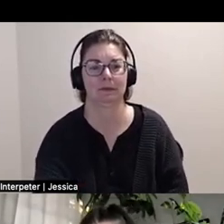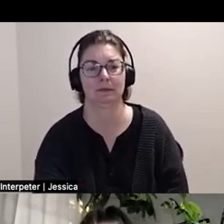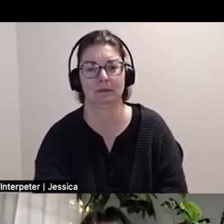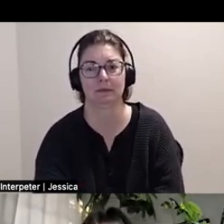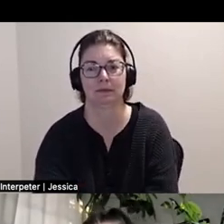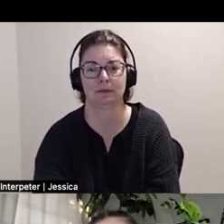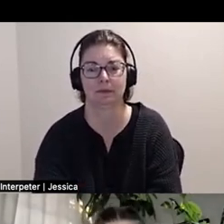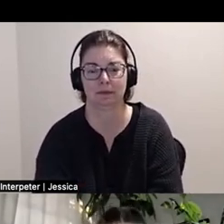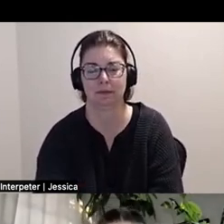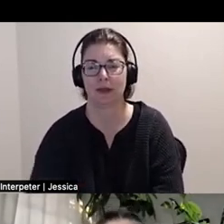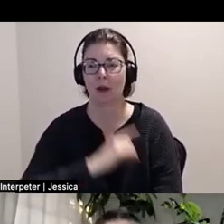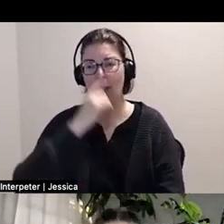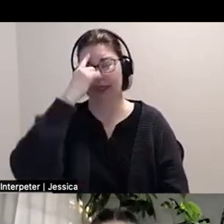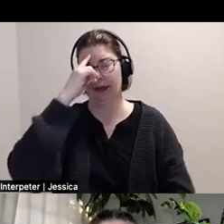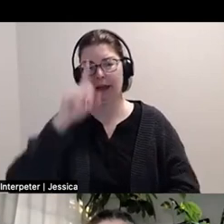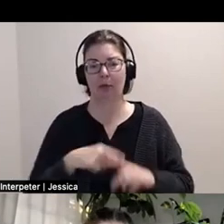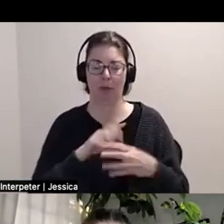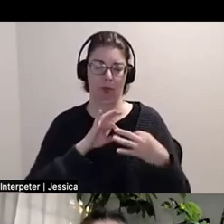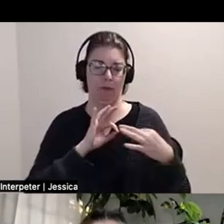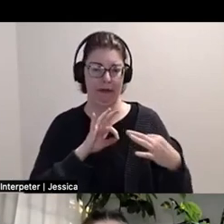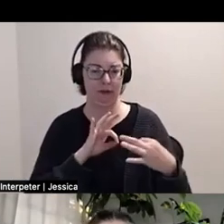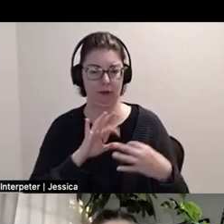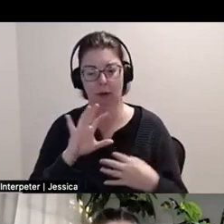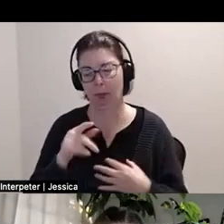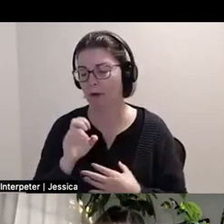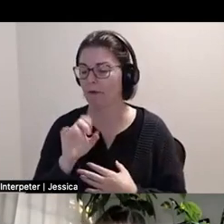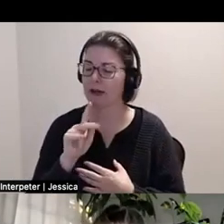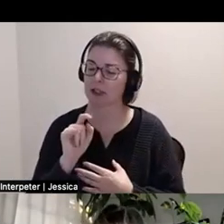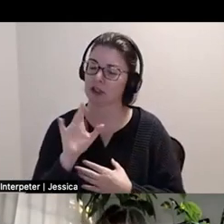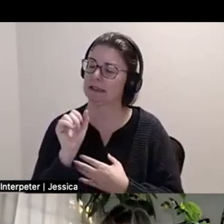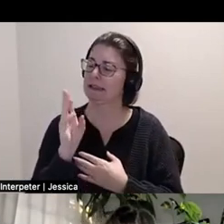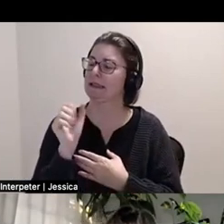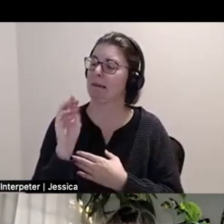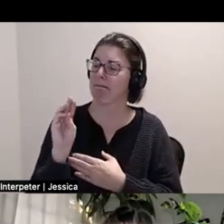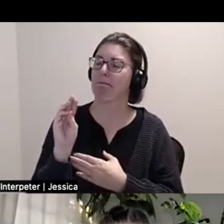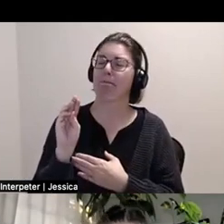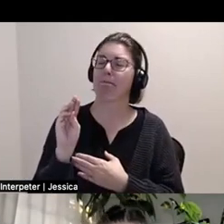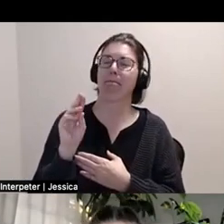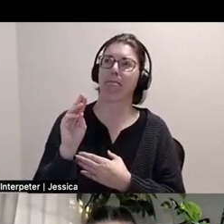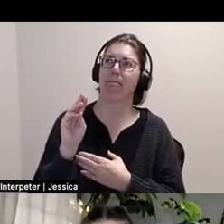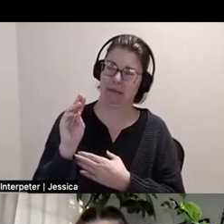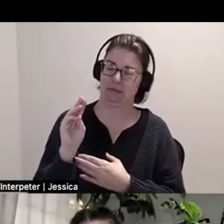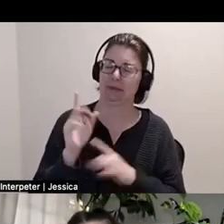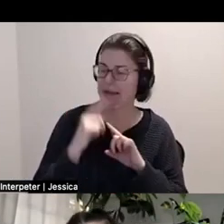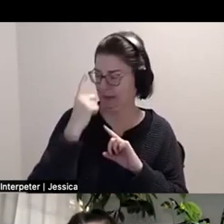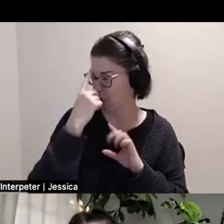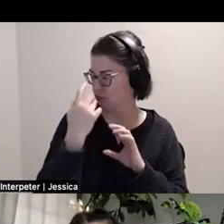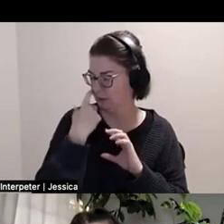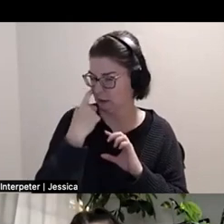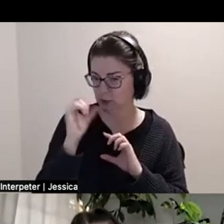perfectionism. I've been thinking about it a lot recently too, cause I notice a lot that,